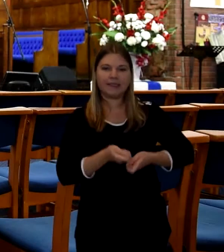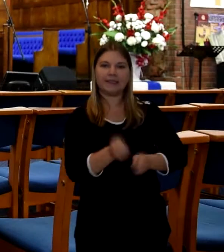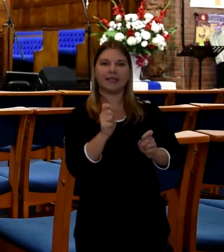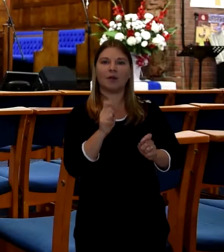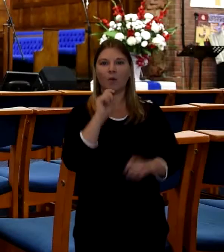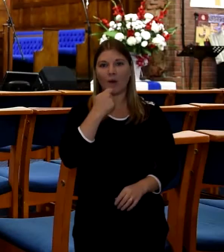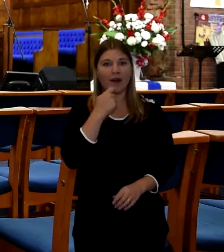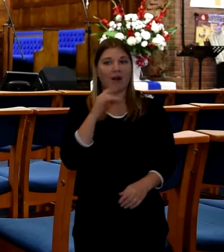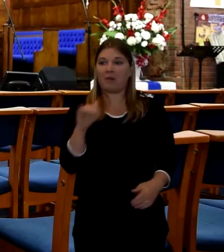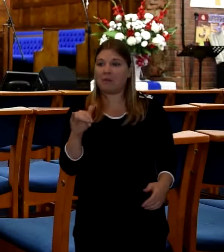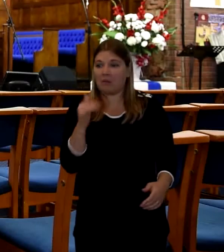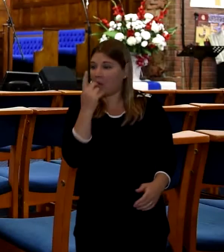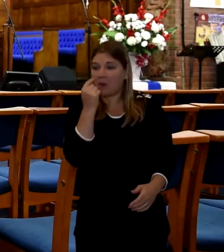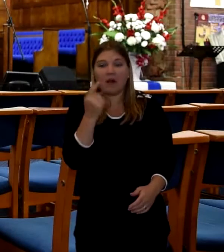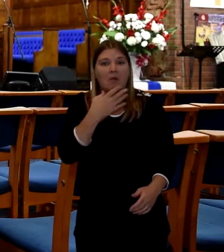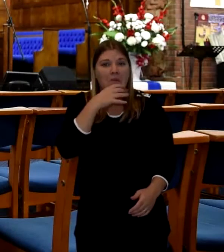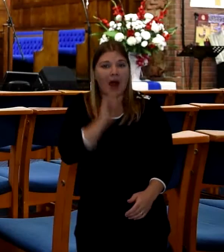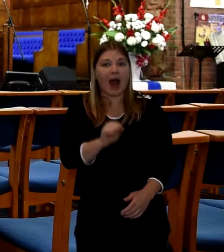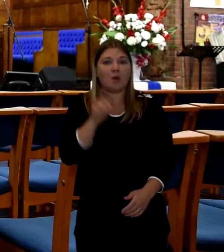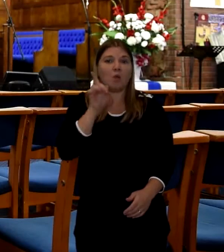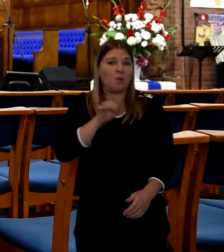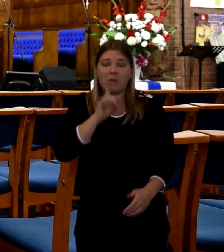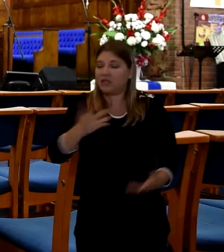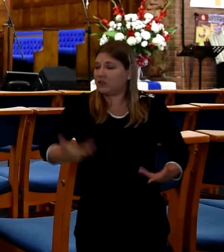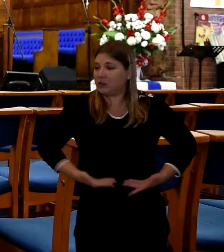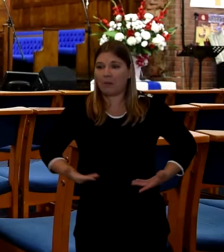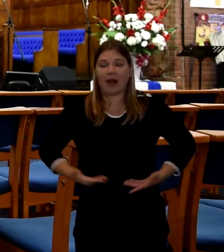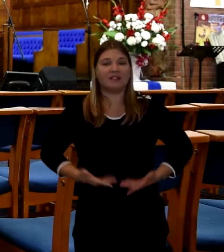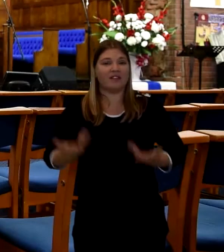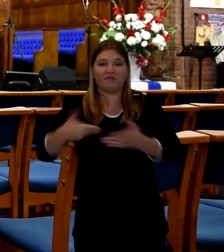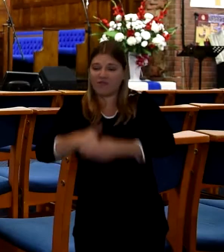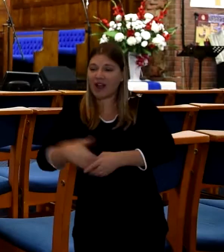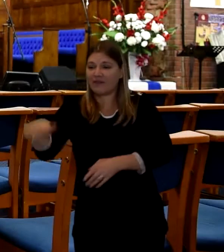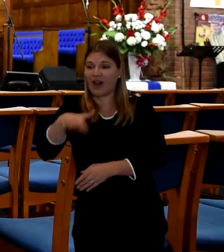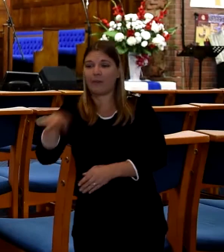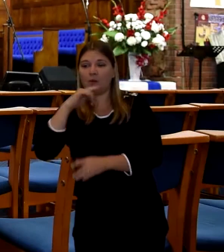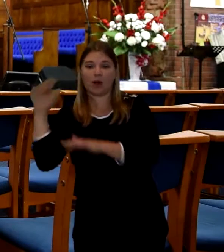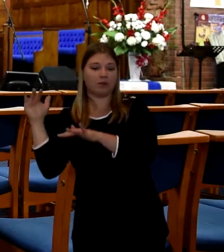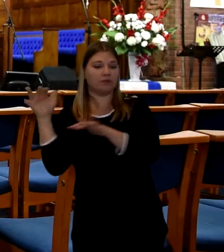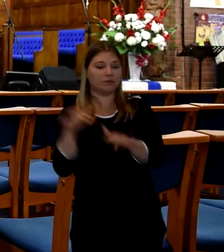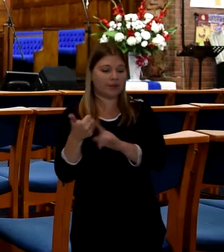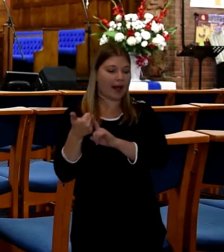So it might be a man, it might be a woman or a friend. They help to dig the grave and we ensure that the grave's actually